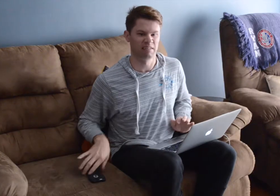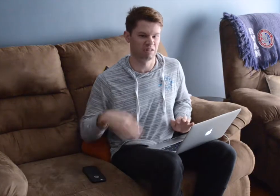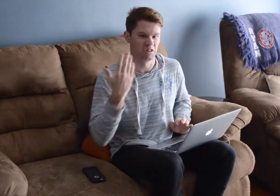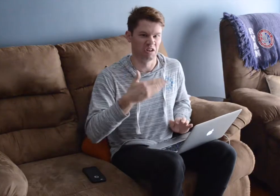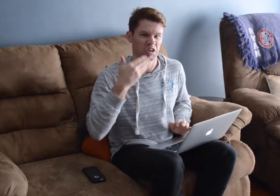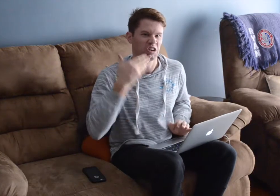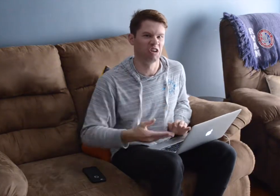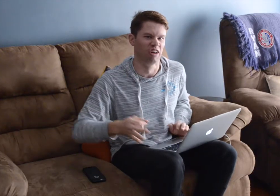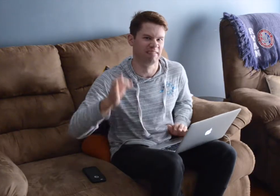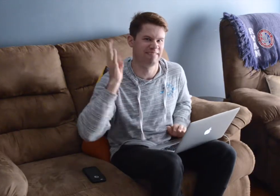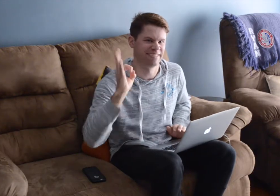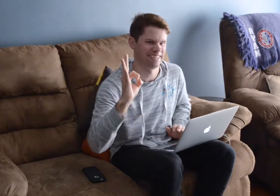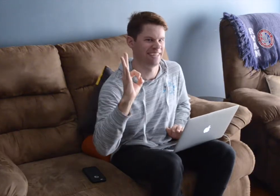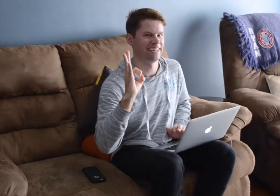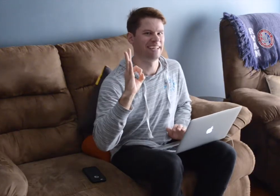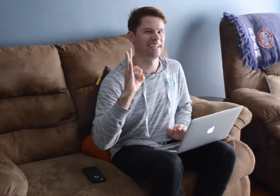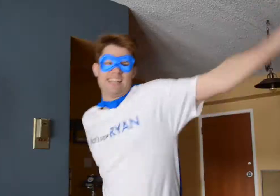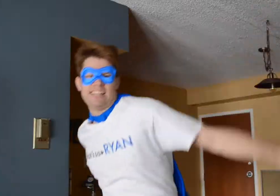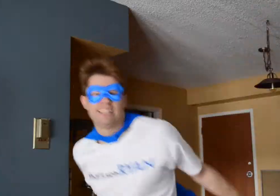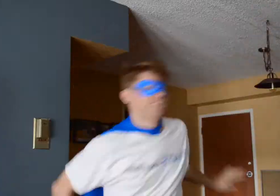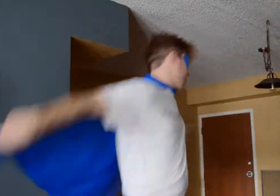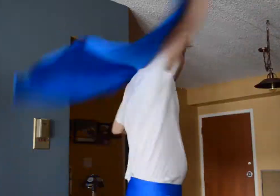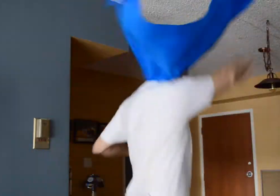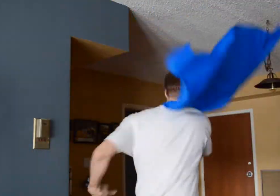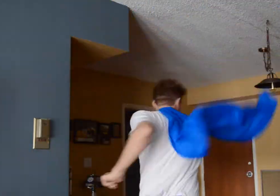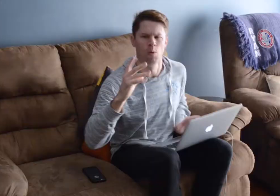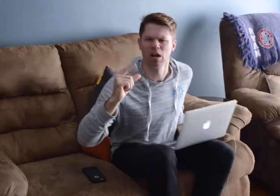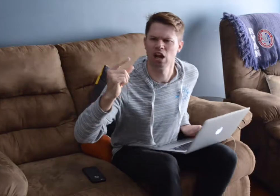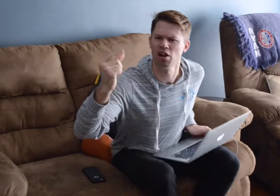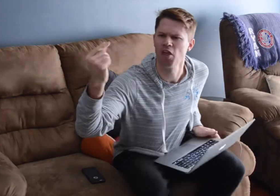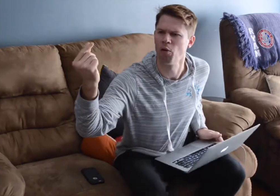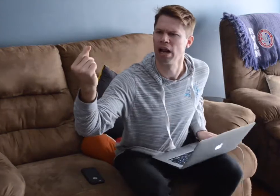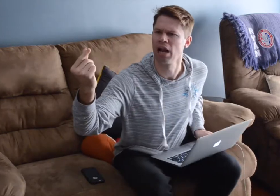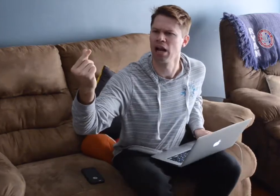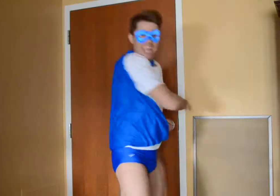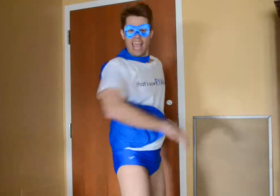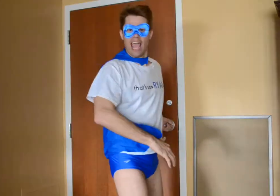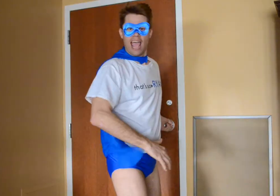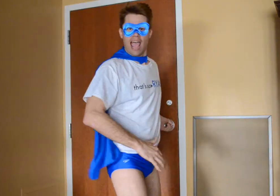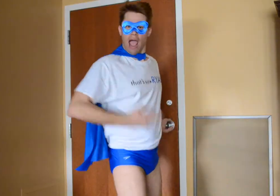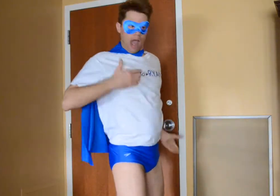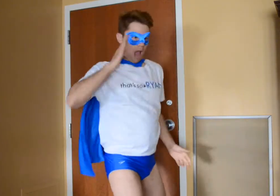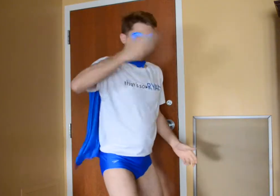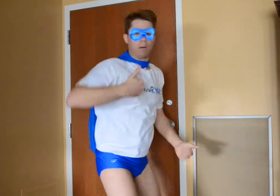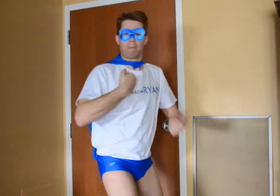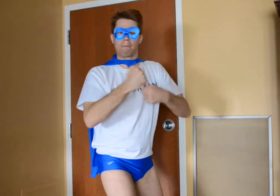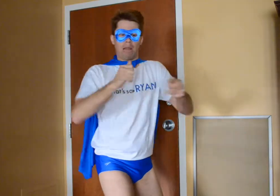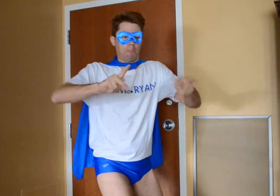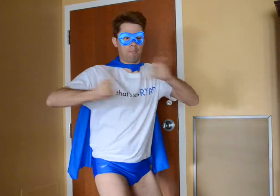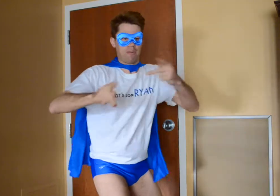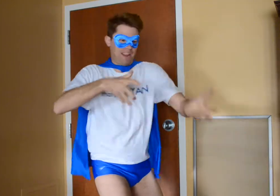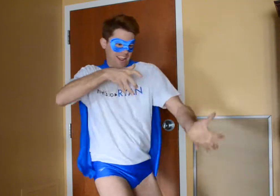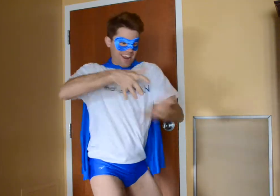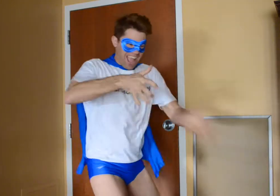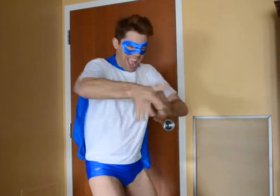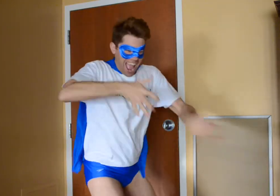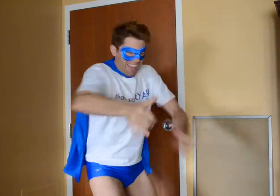LOOK GOOD! SHARP WHERE ARE YOU GOING? I WILL MAKE PEOPLE LAUGH.